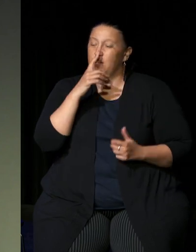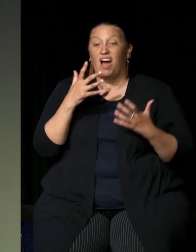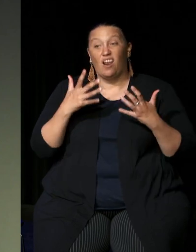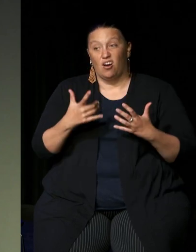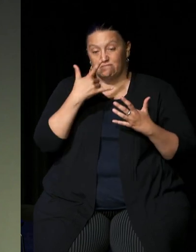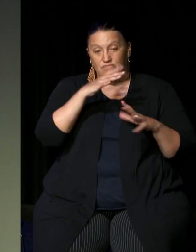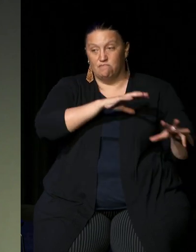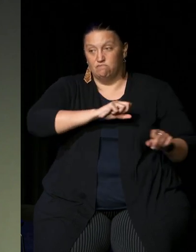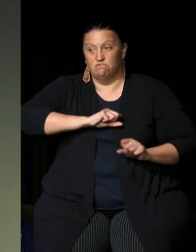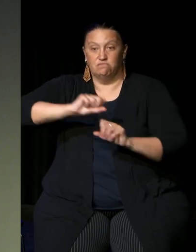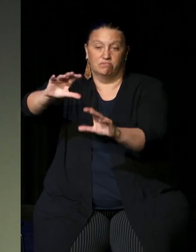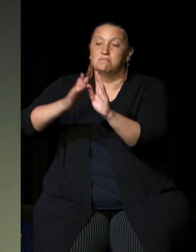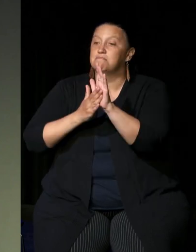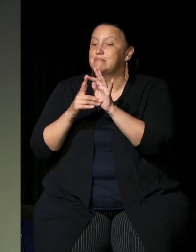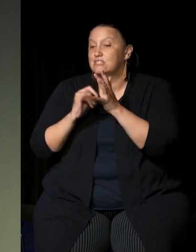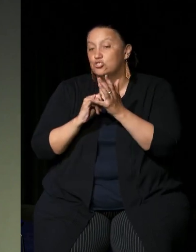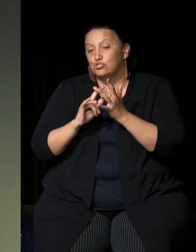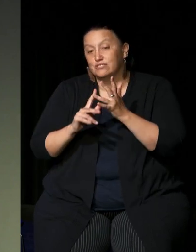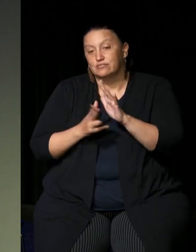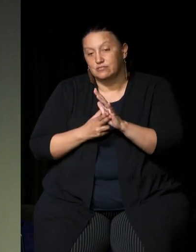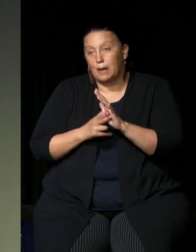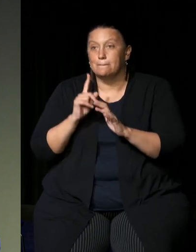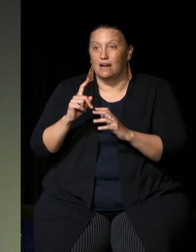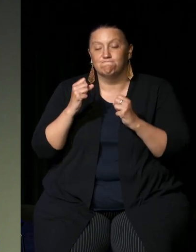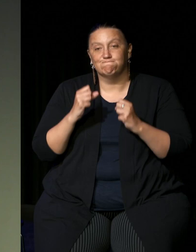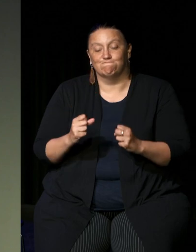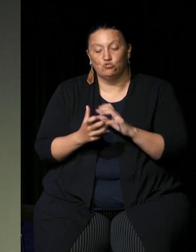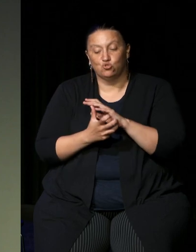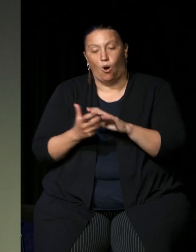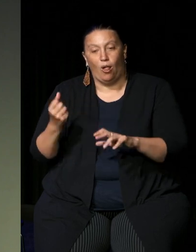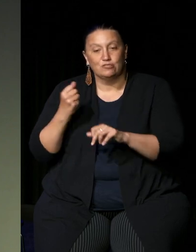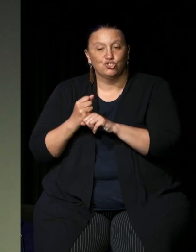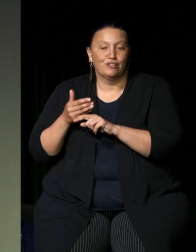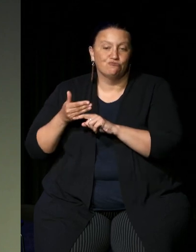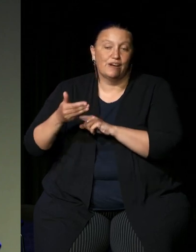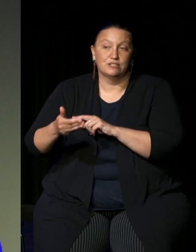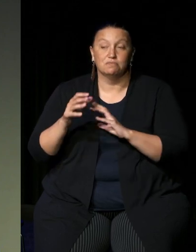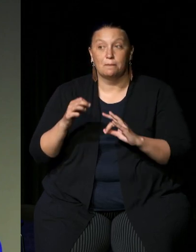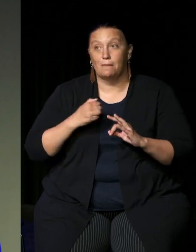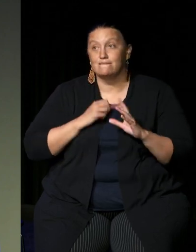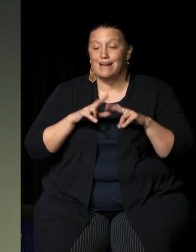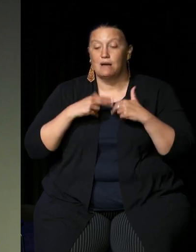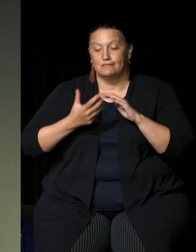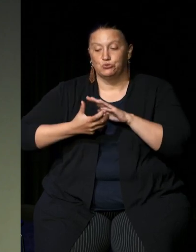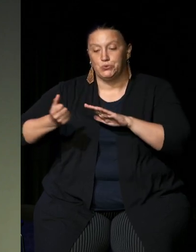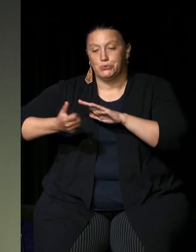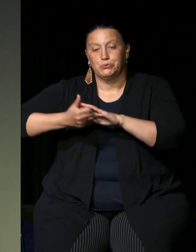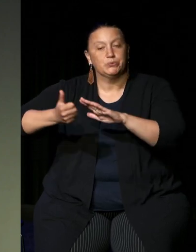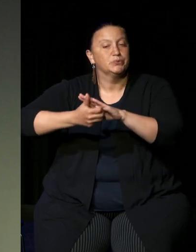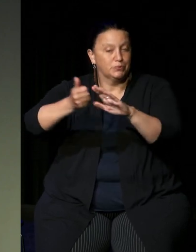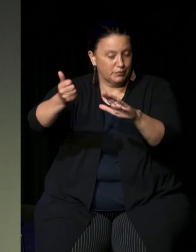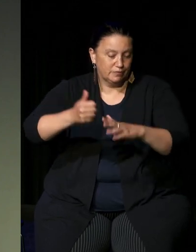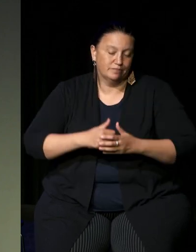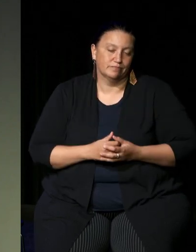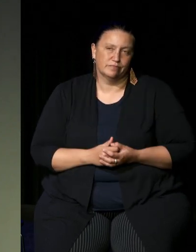and also very much part of the Stolen Generation particularly my family. I like to welcome you here